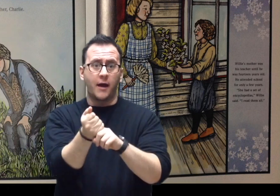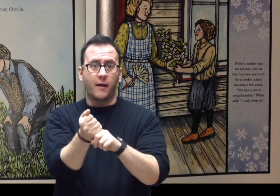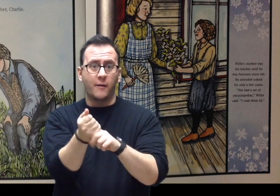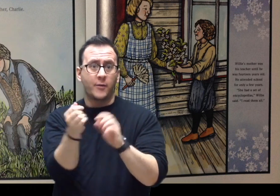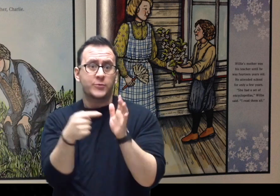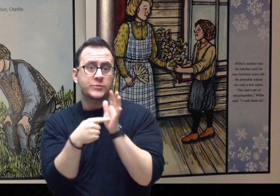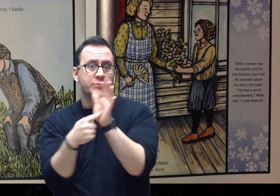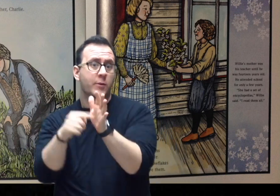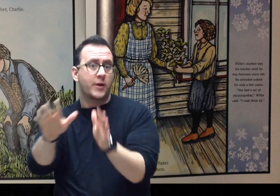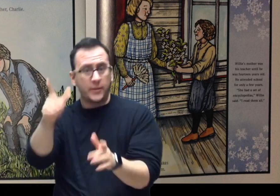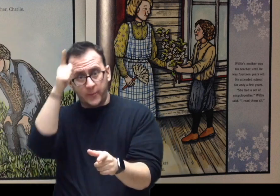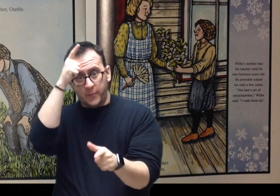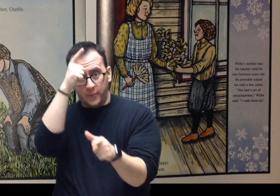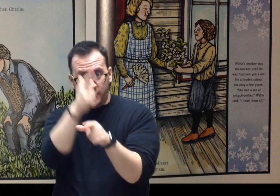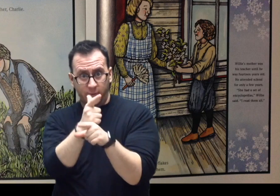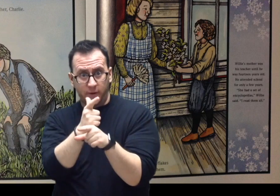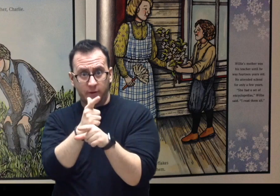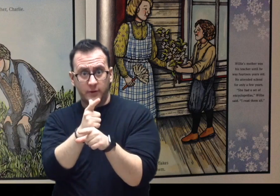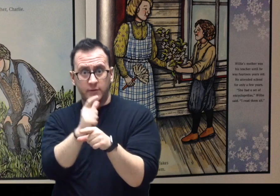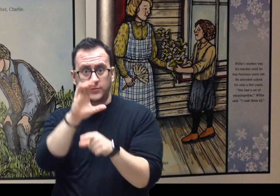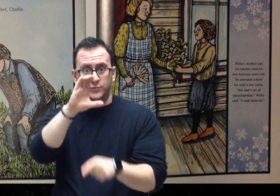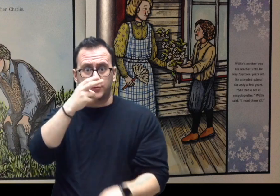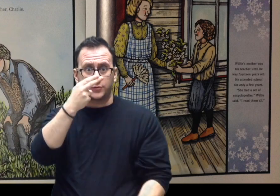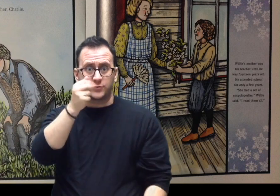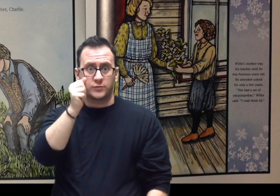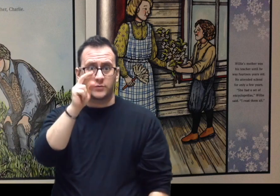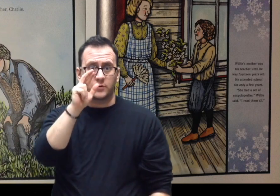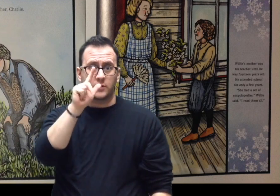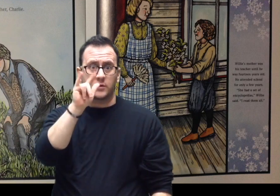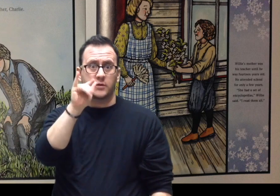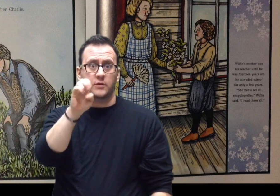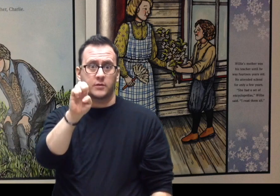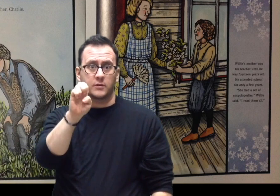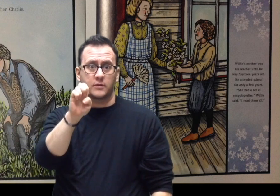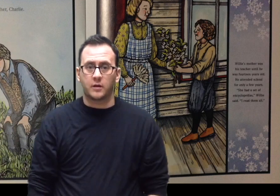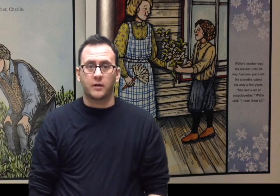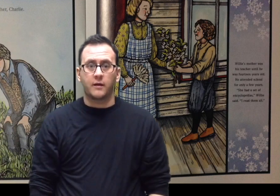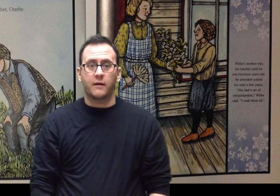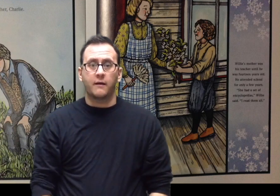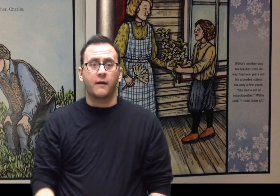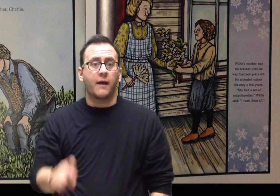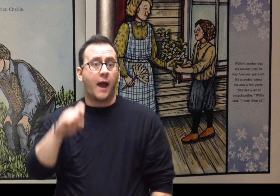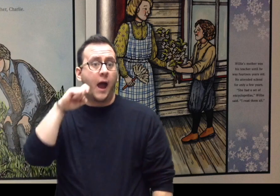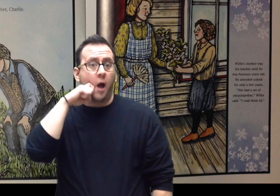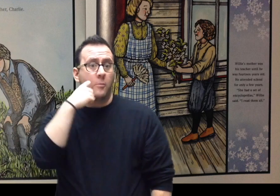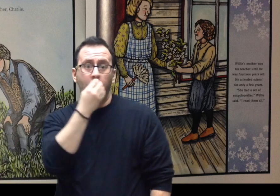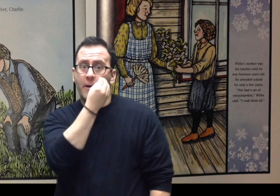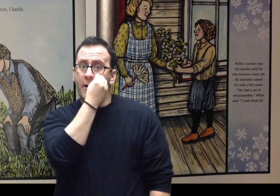He could pick apple blossoms and take them to his mother. But he could not share snowflakes because he could not save them.